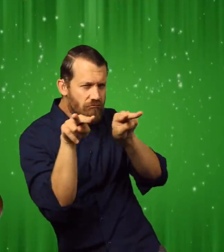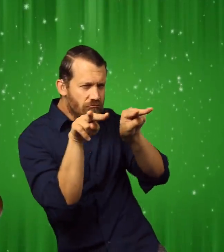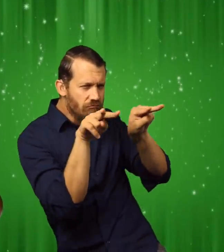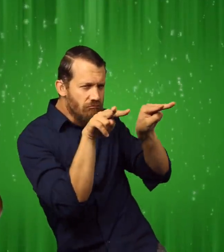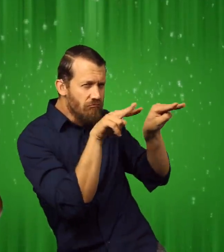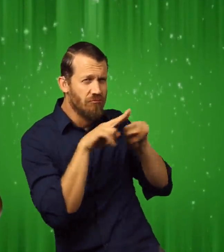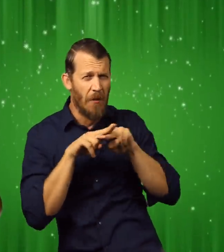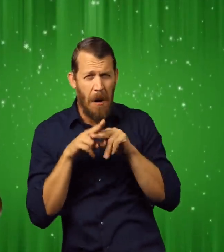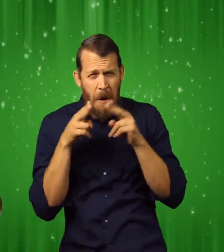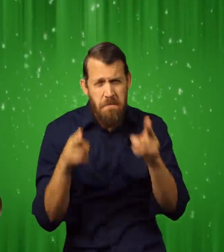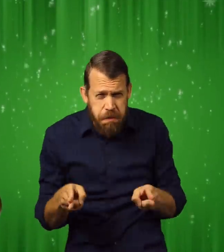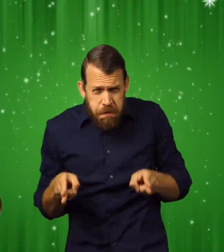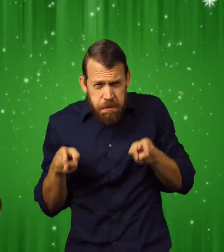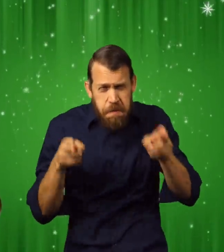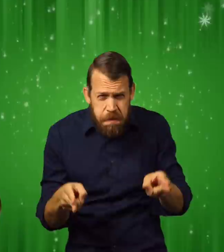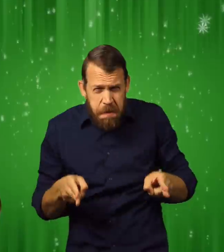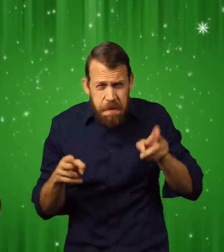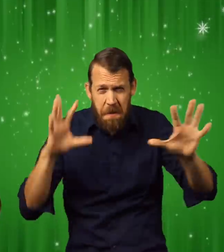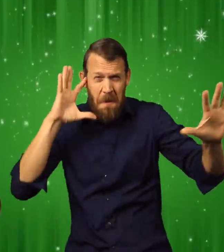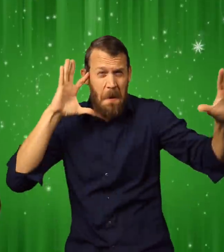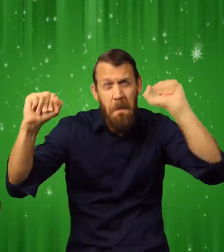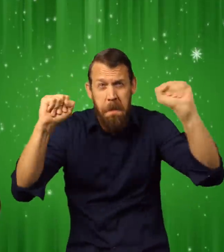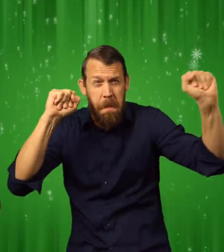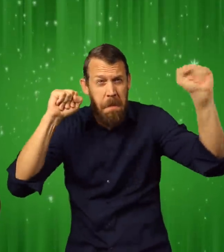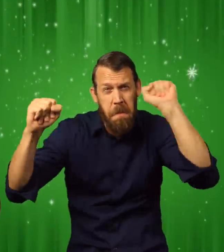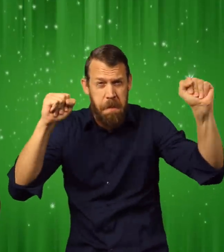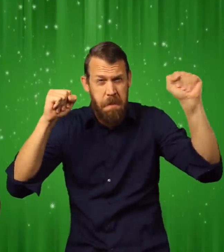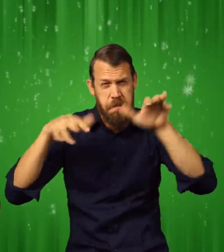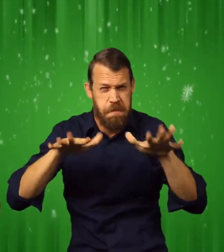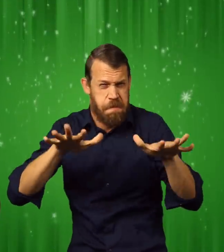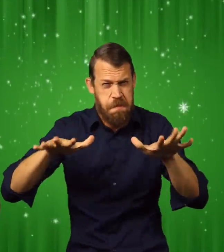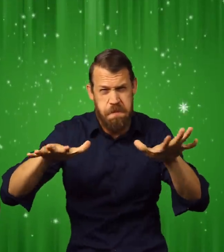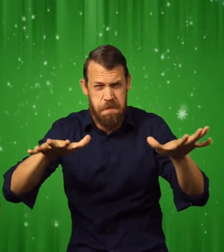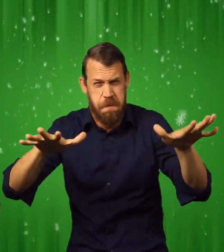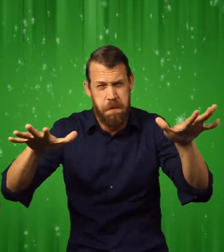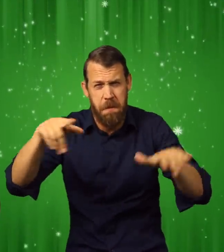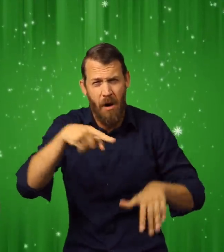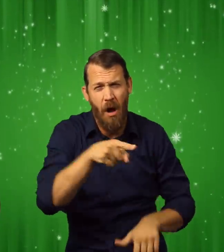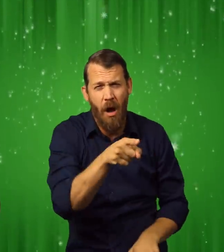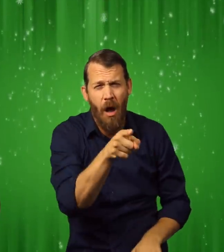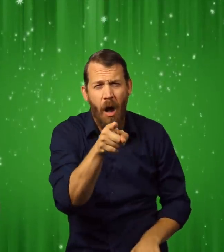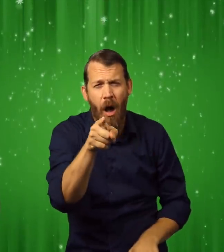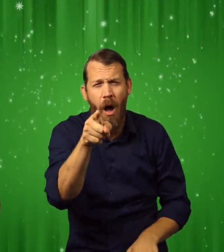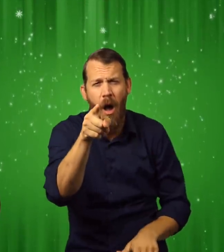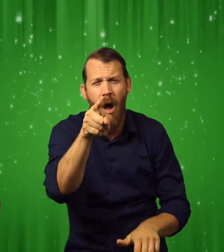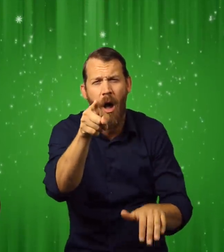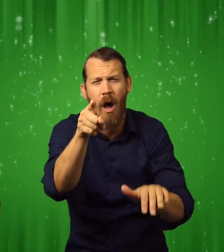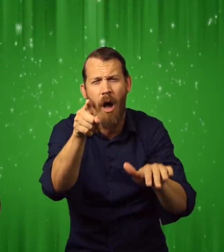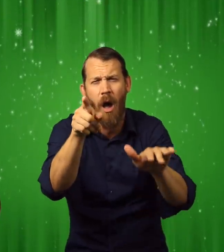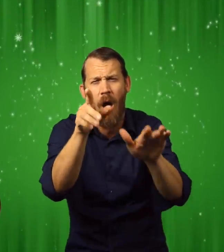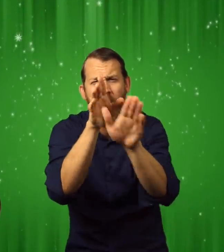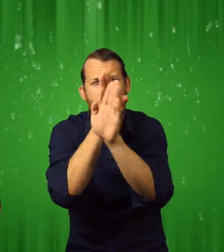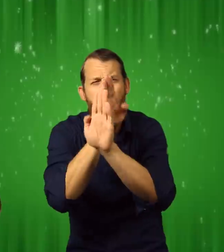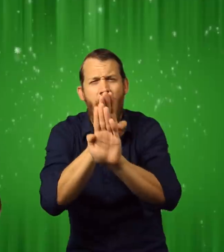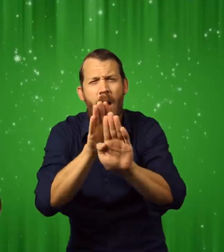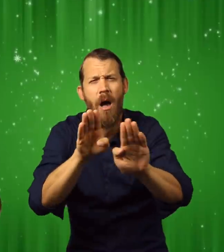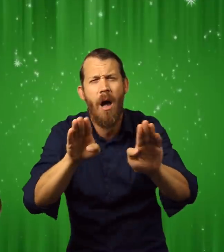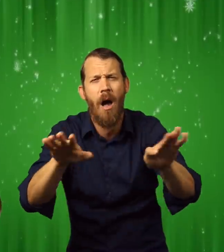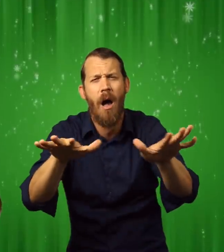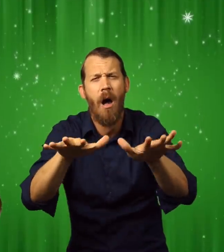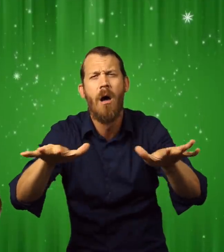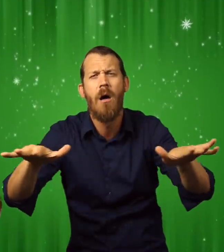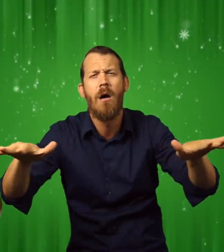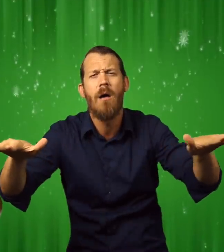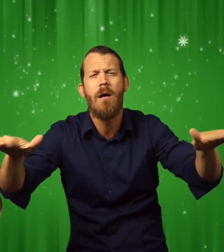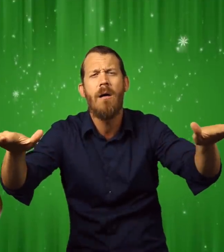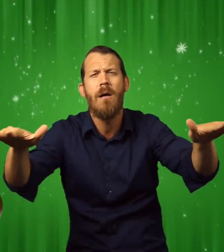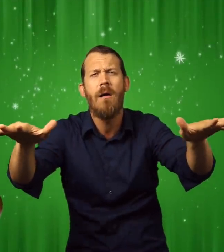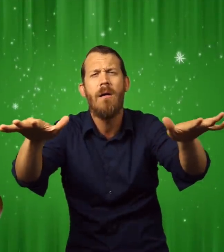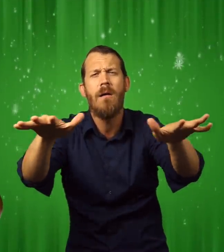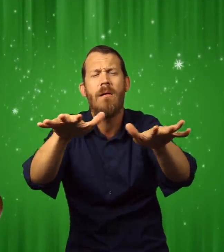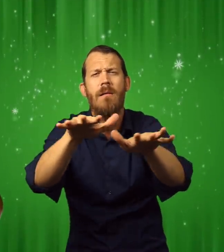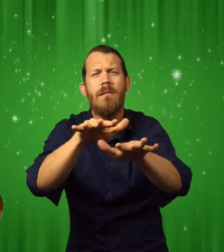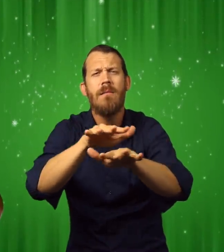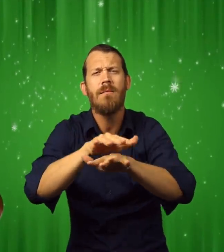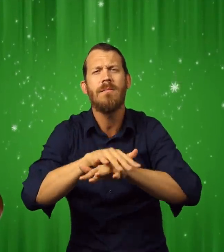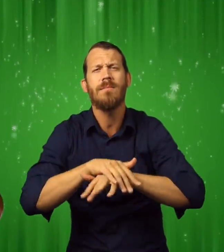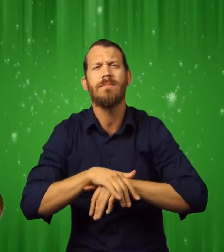from our train as it thundered through the quiet wilderness.